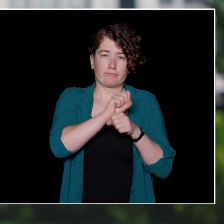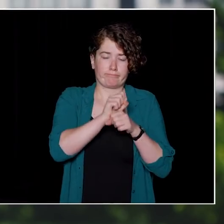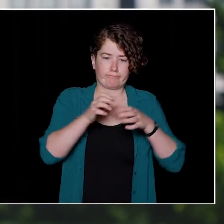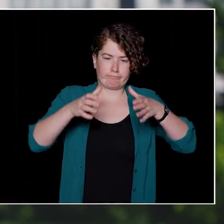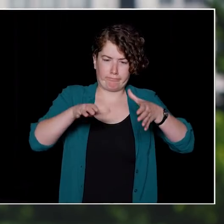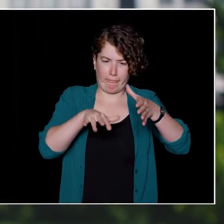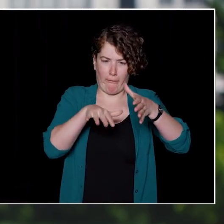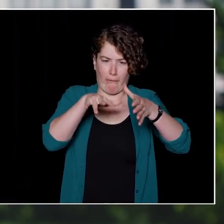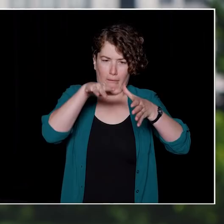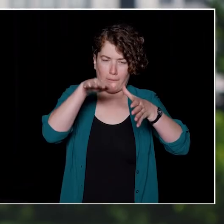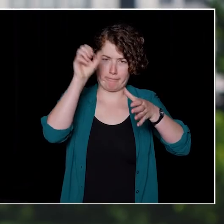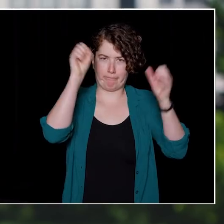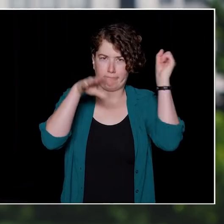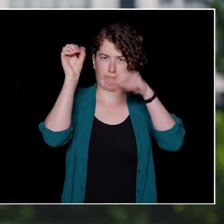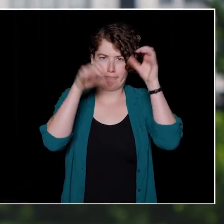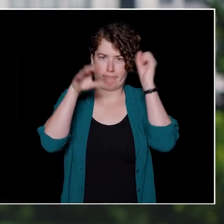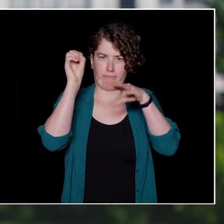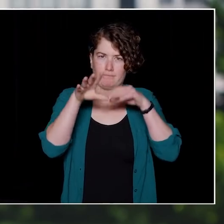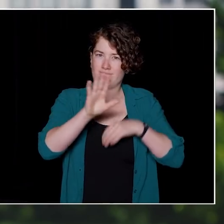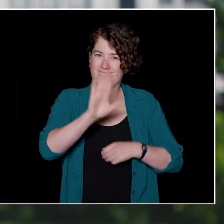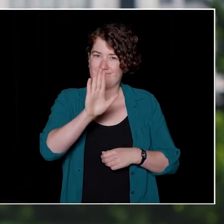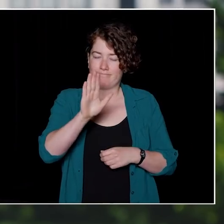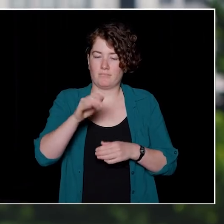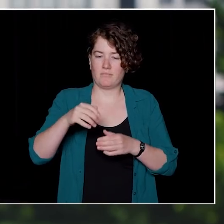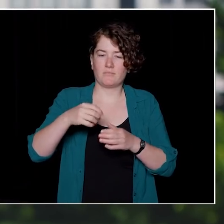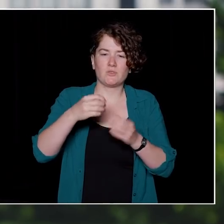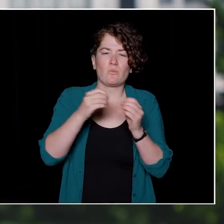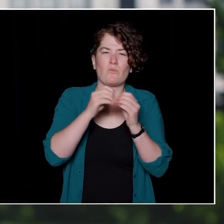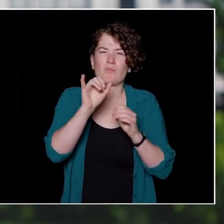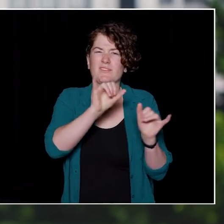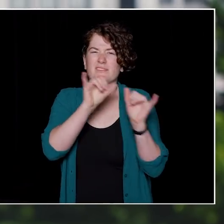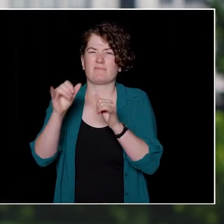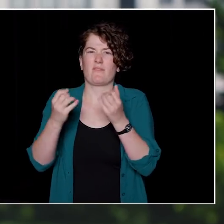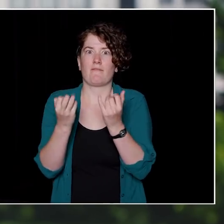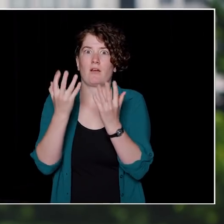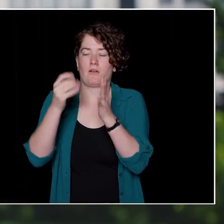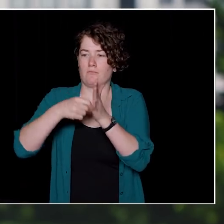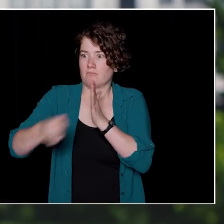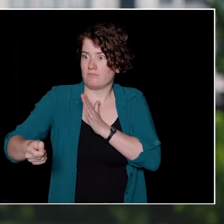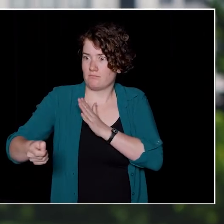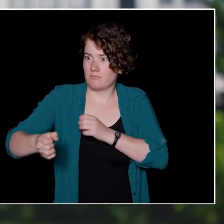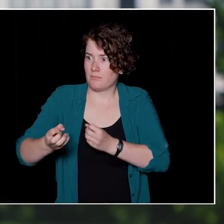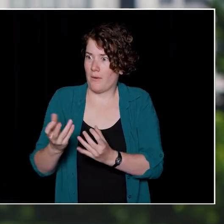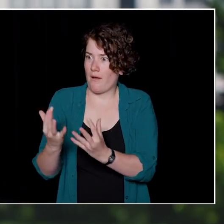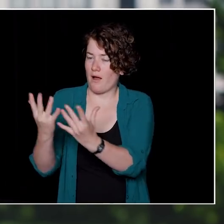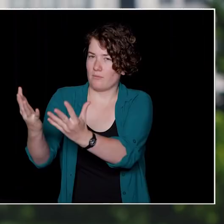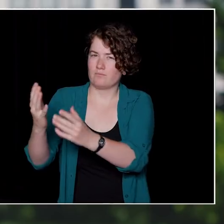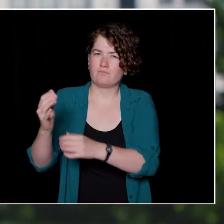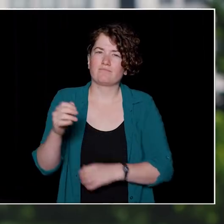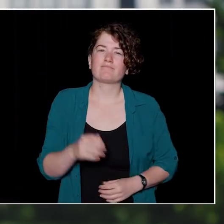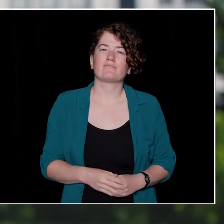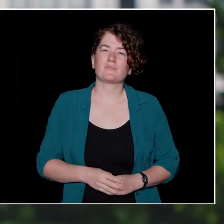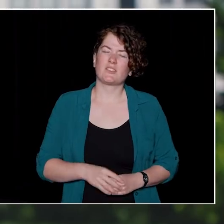but a fire to be lit, meaning it's not about cramming more material into the brain.